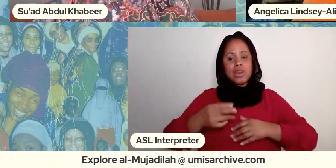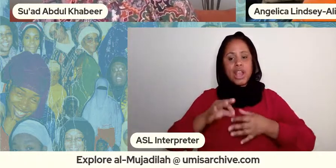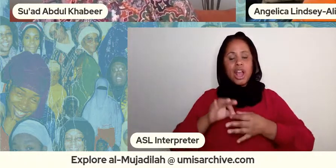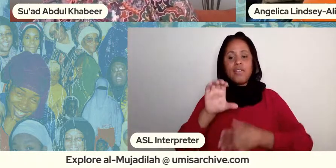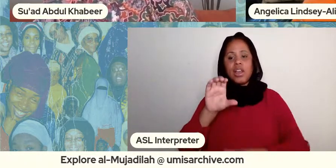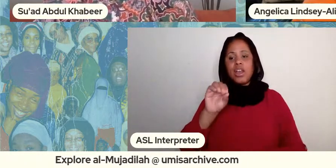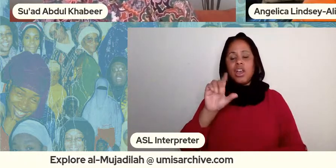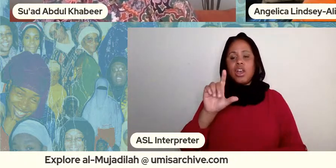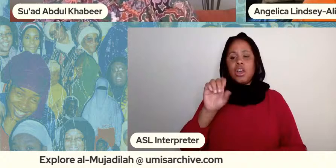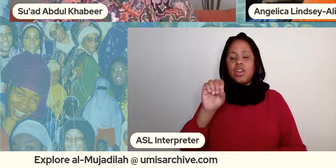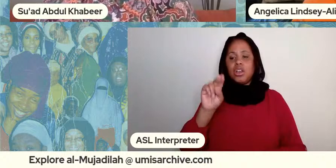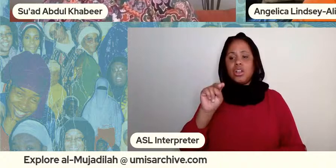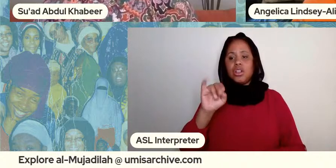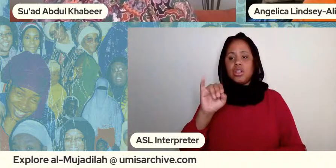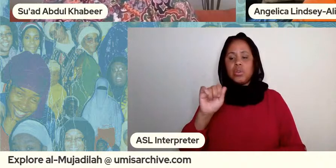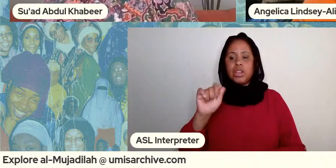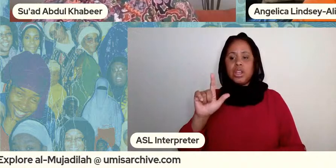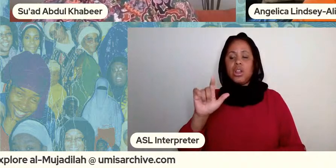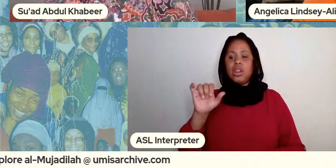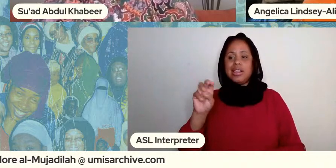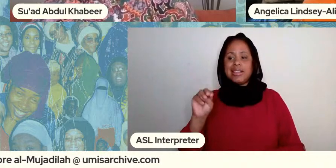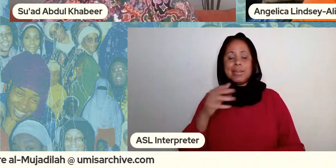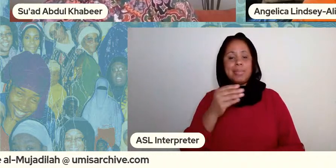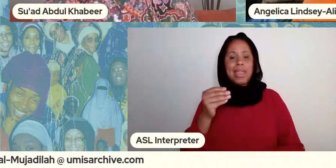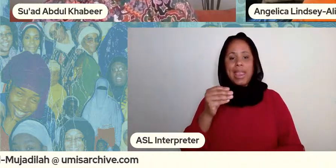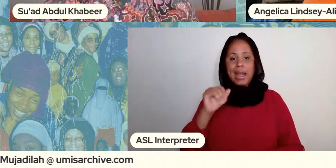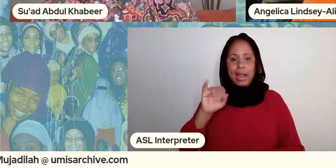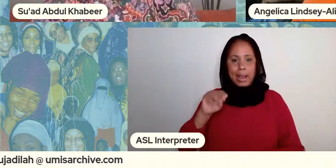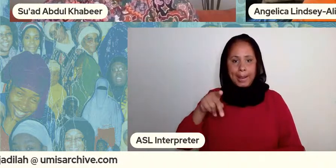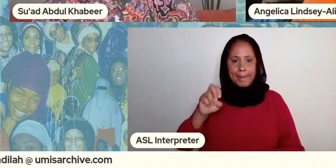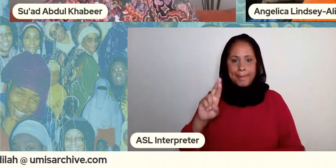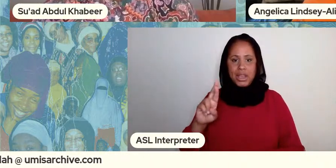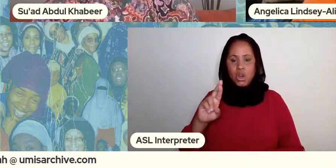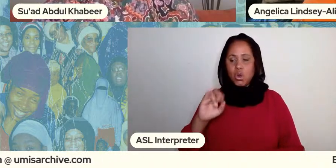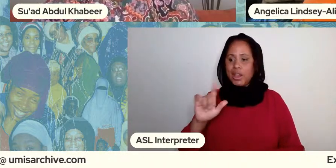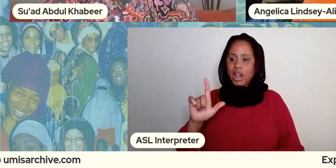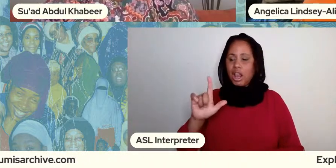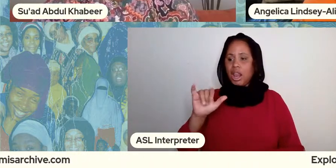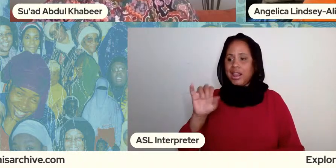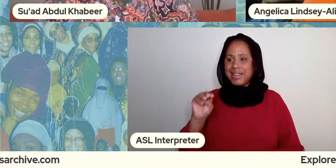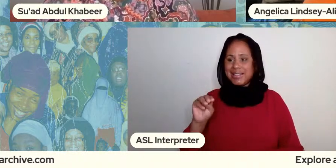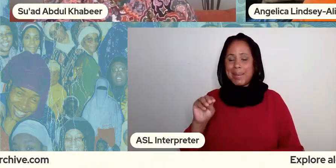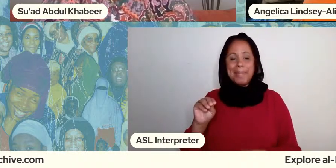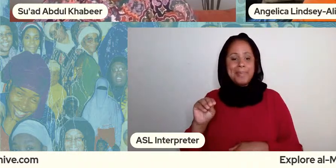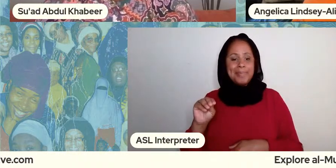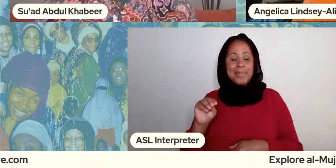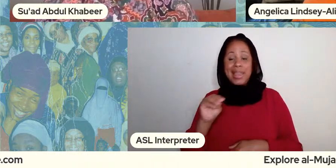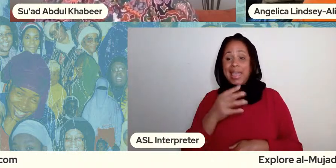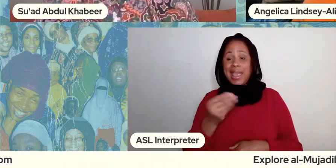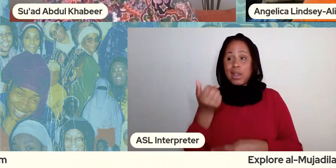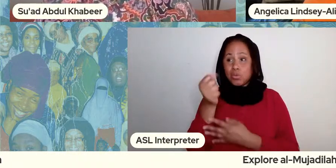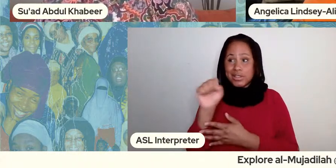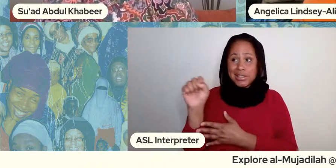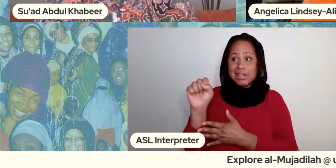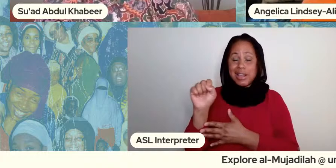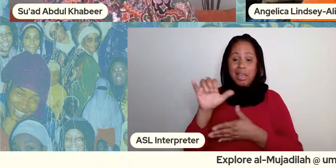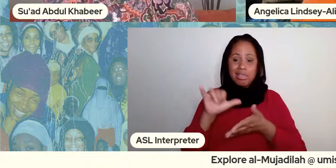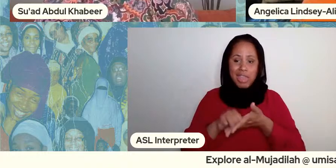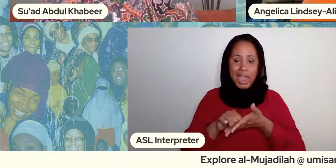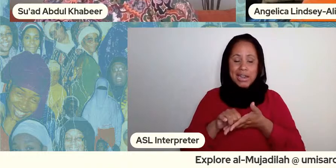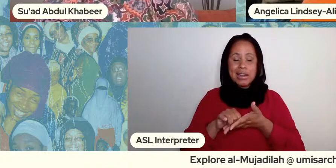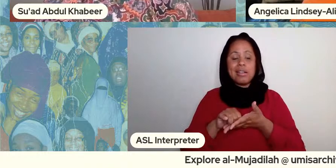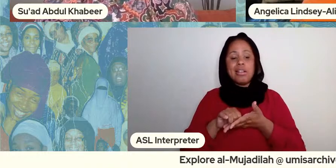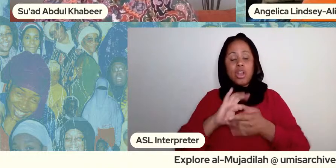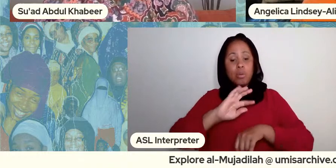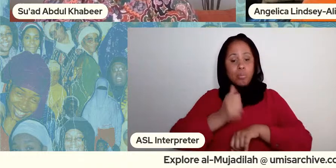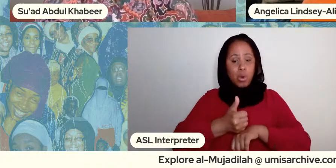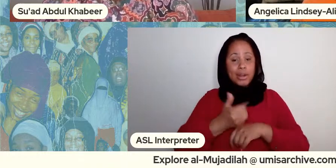that brought us here today and um that brought us here today and uh the struggles that are in